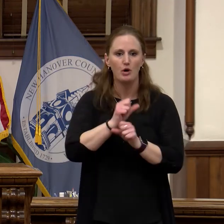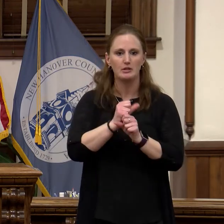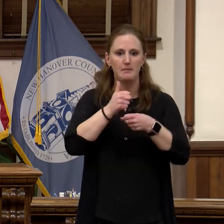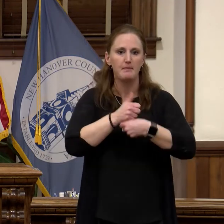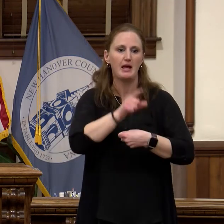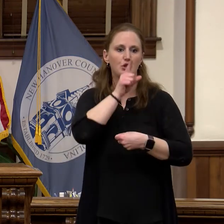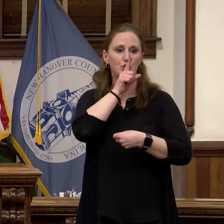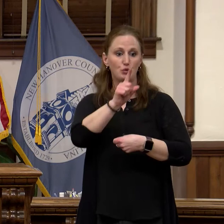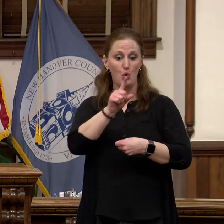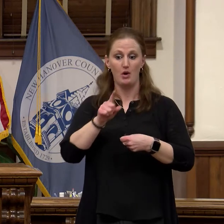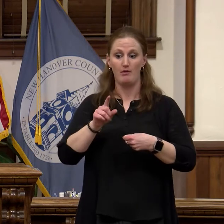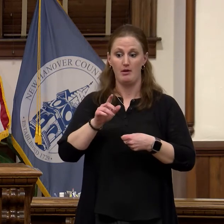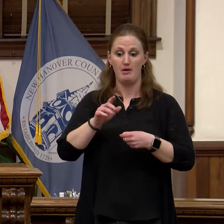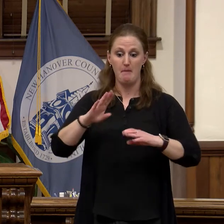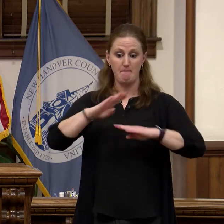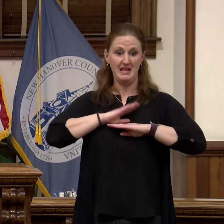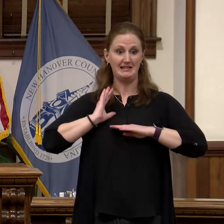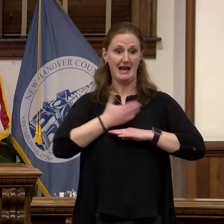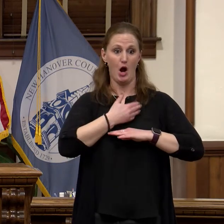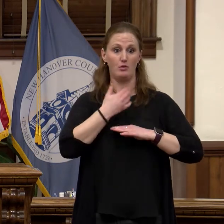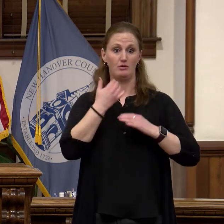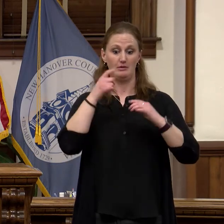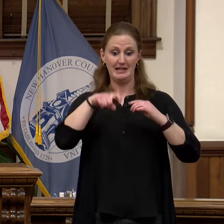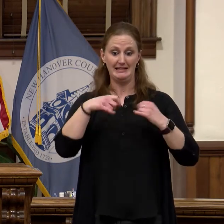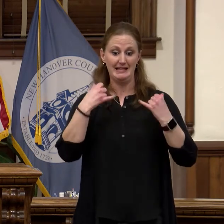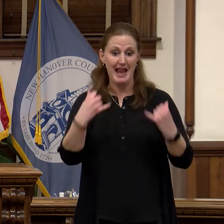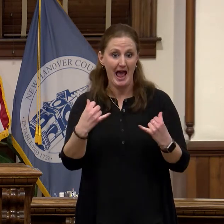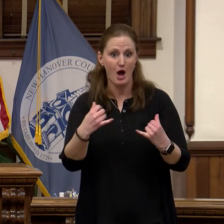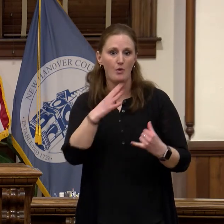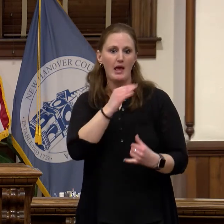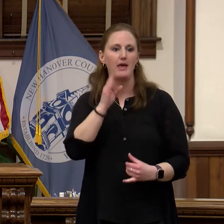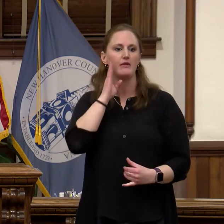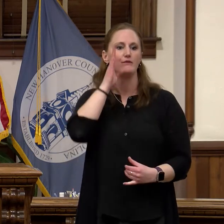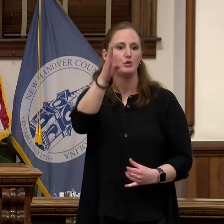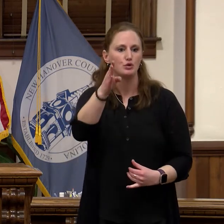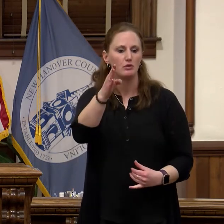now and in the future. I look forward to discussions and recommendations of our